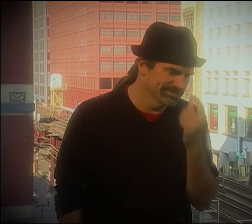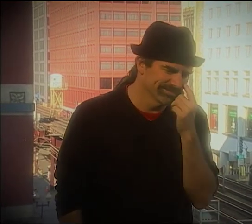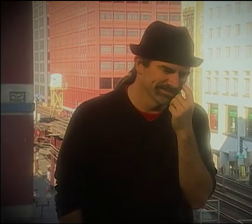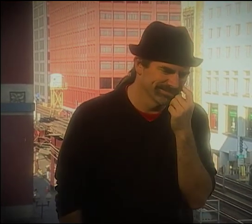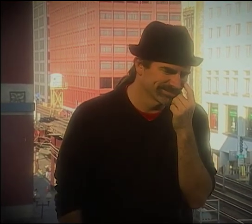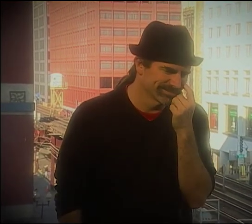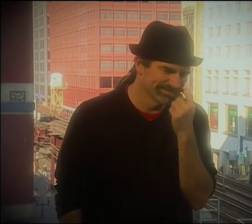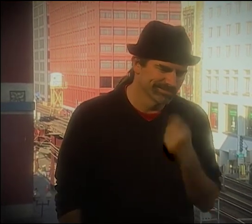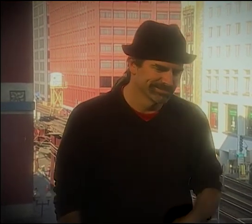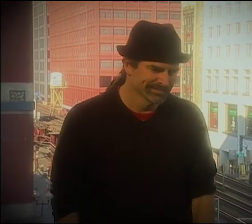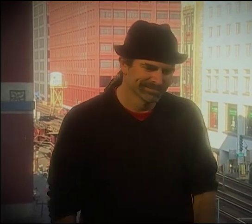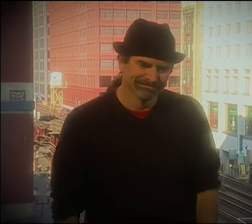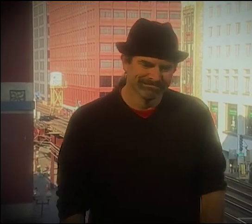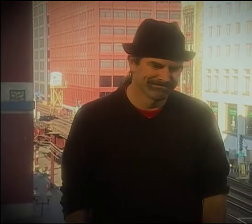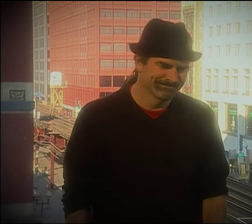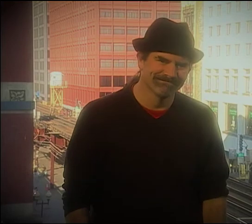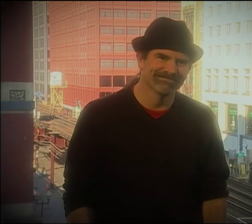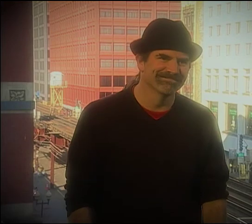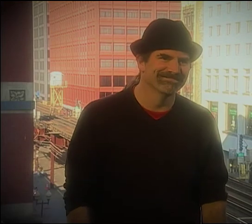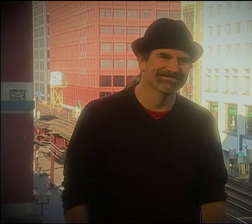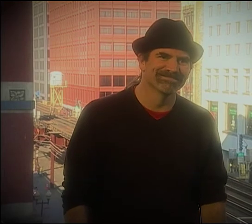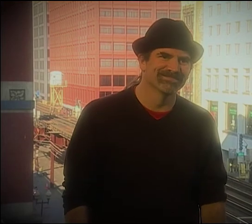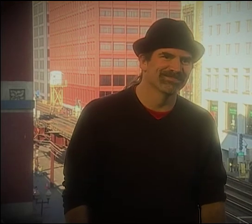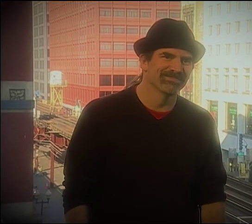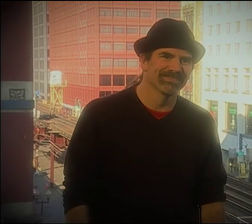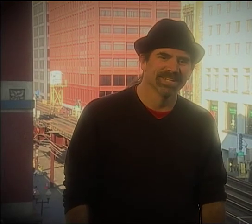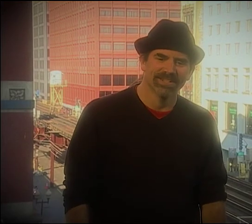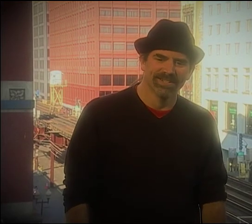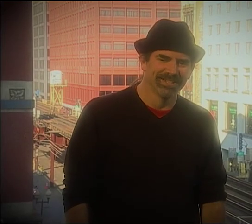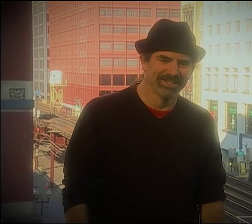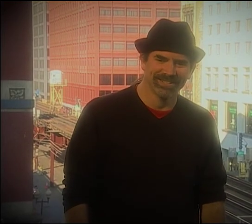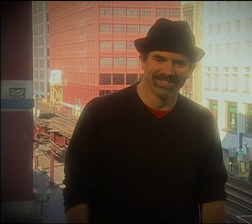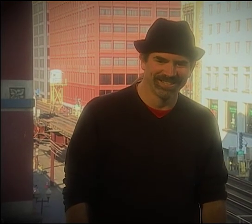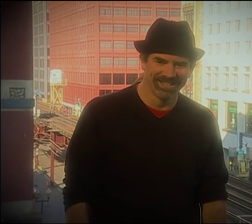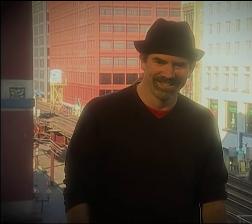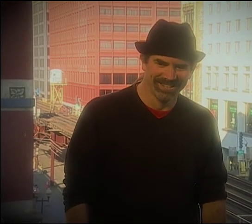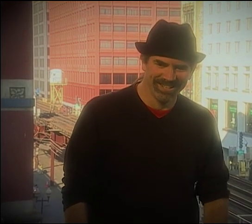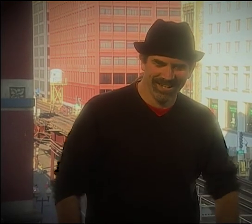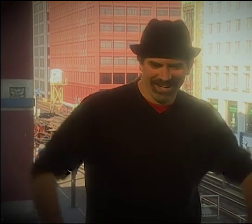IT'S POETRY! IT'S LIFE, IT'S SHARING, IT'S EVERYTHING.